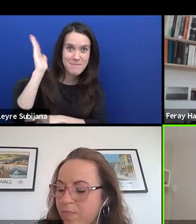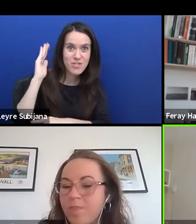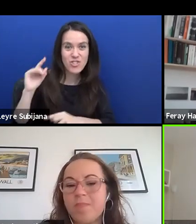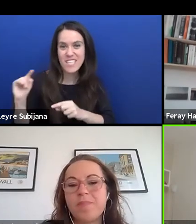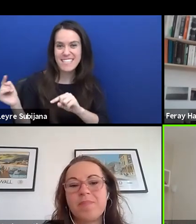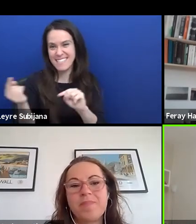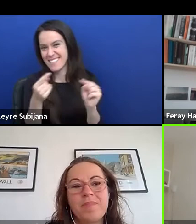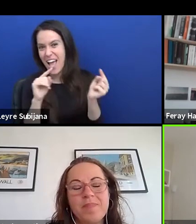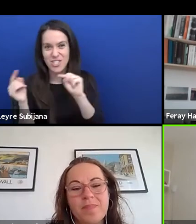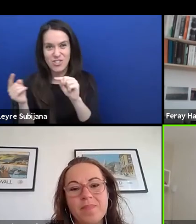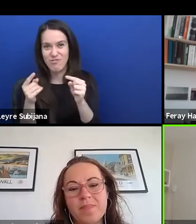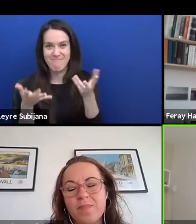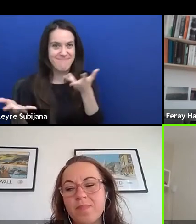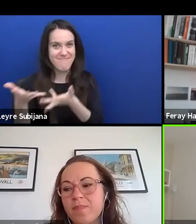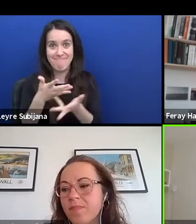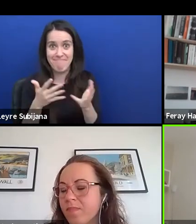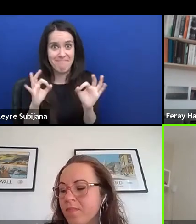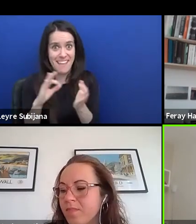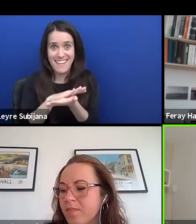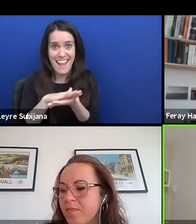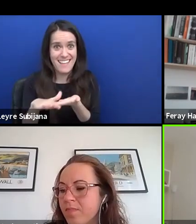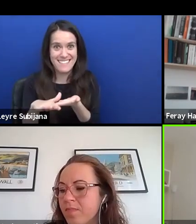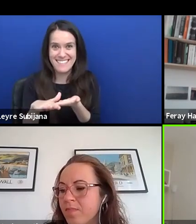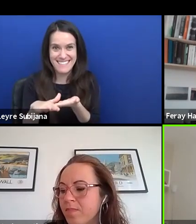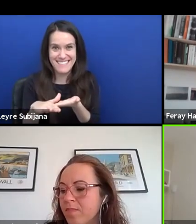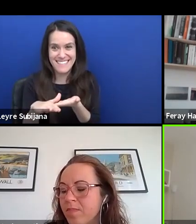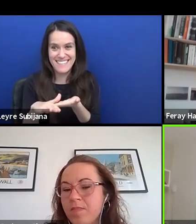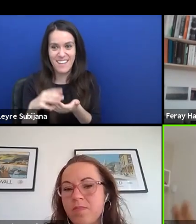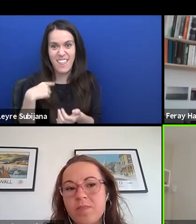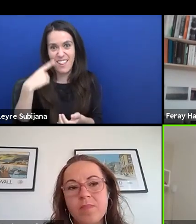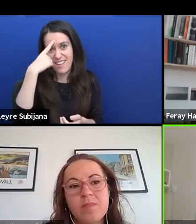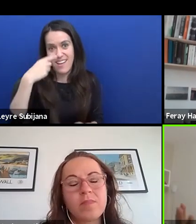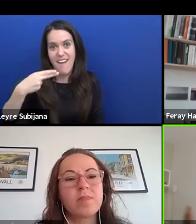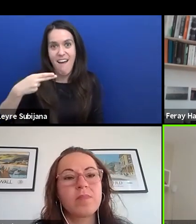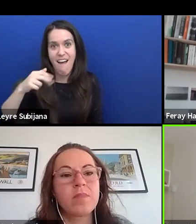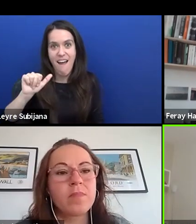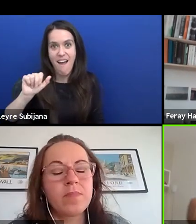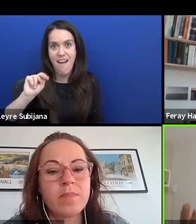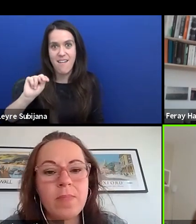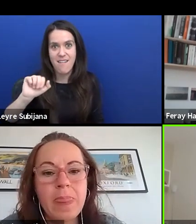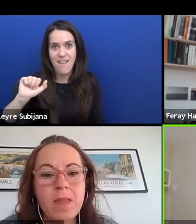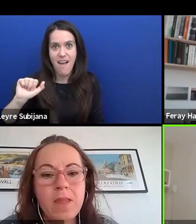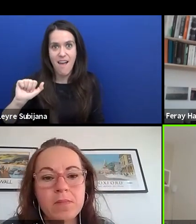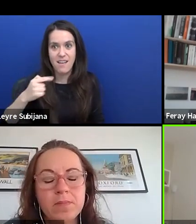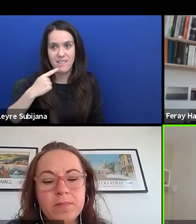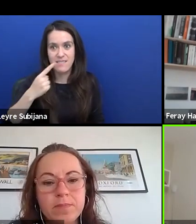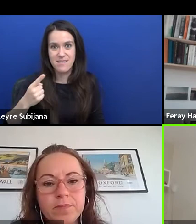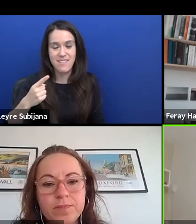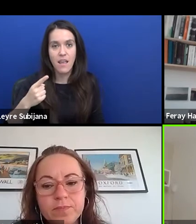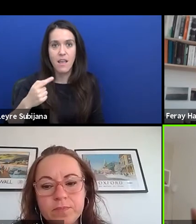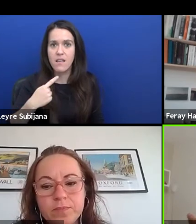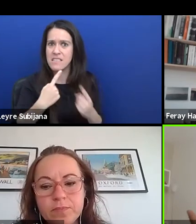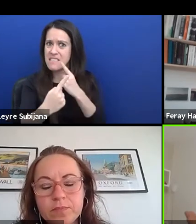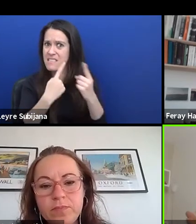because I think it's what Hannah said, like to try to get in the discussion with the teachers. I don't know.